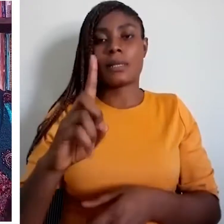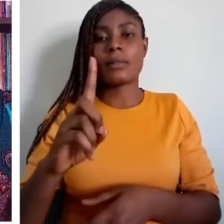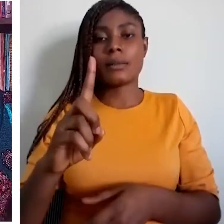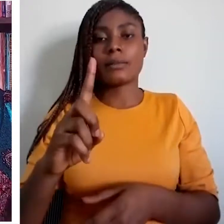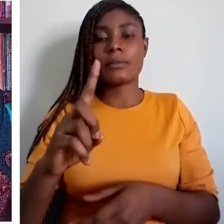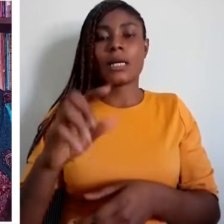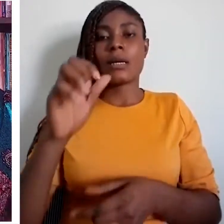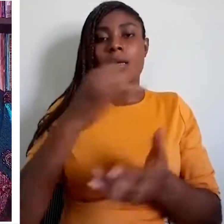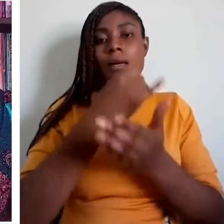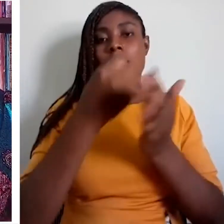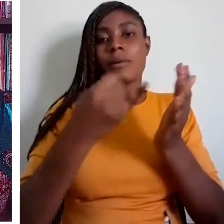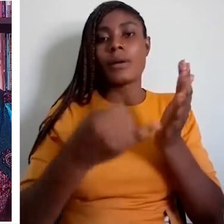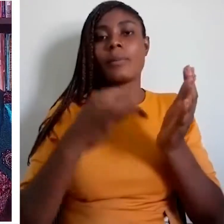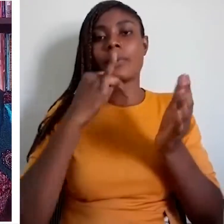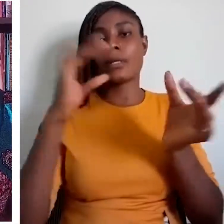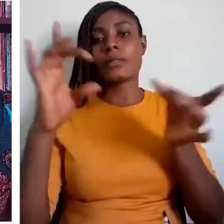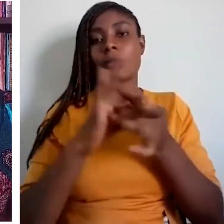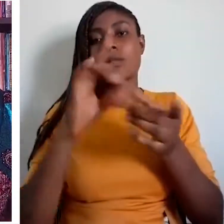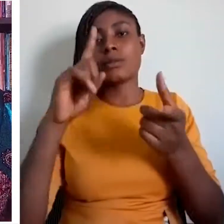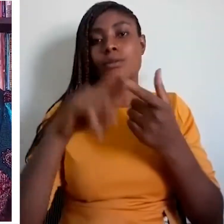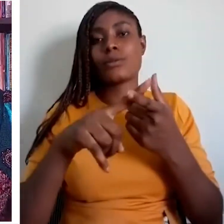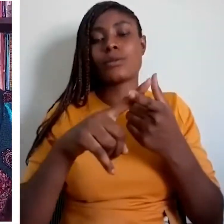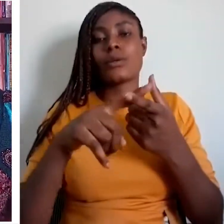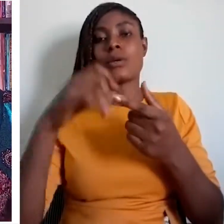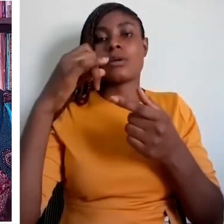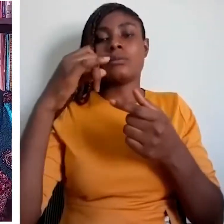of human rights as mentioned earlier.